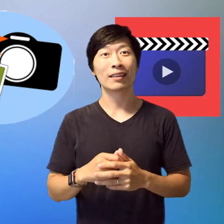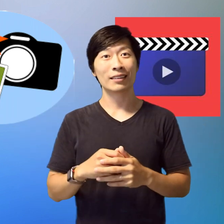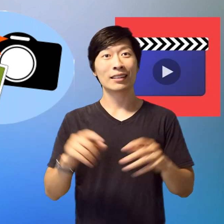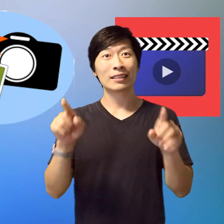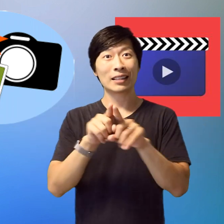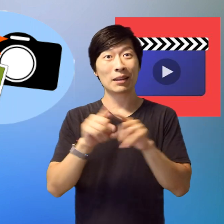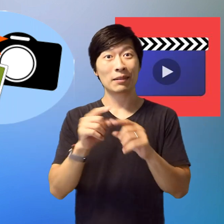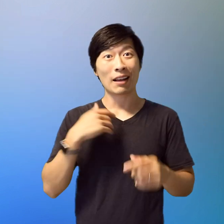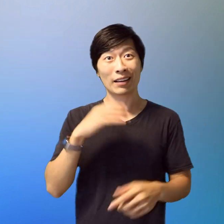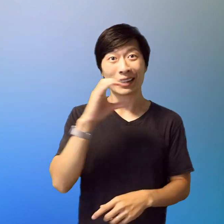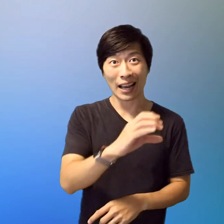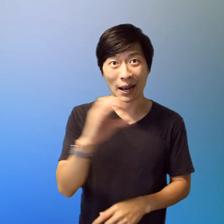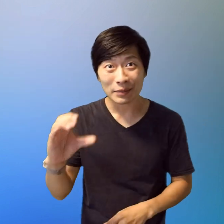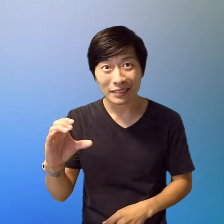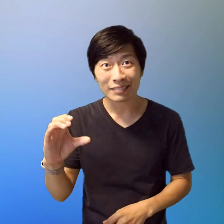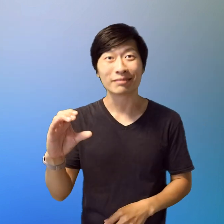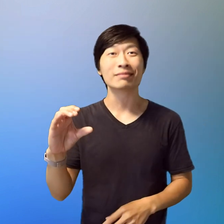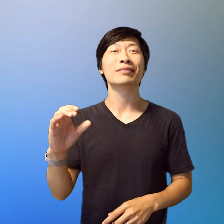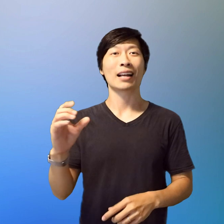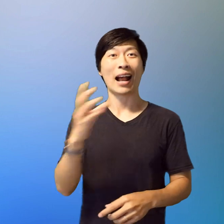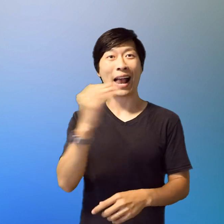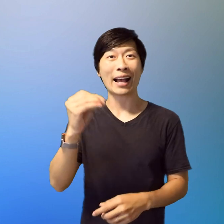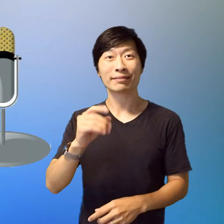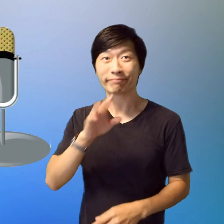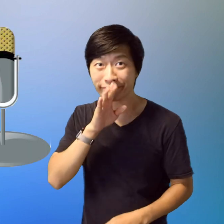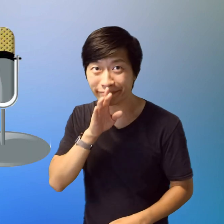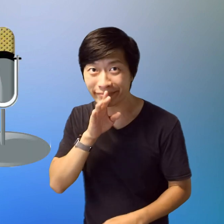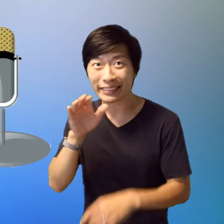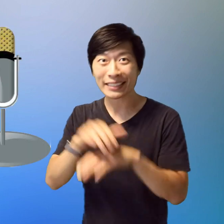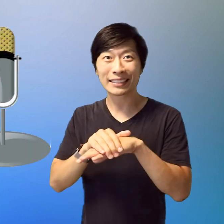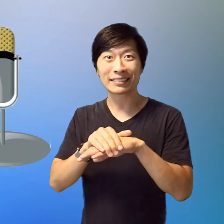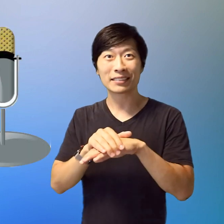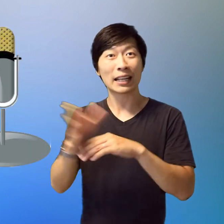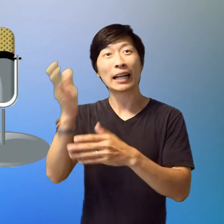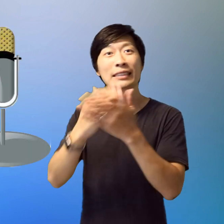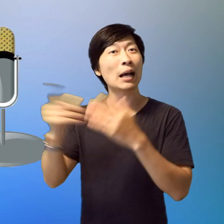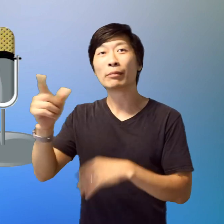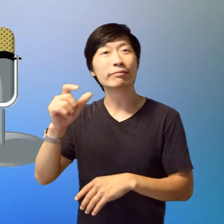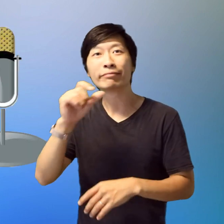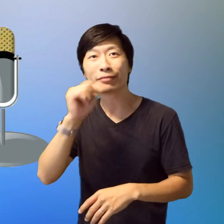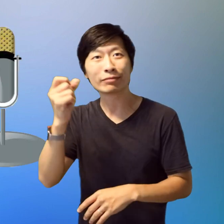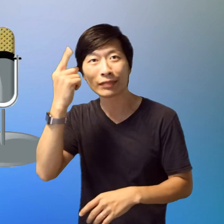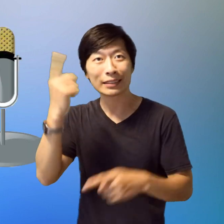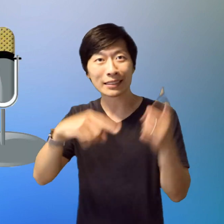clips to match the timing with each other and add caption and also add the